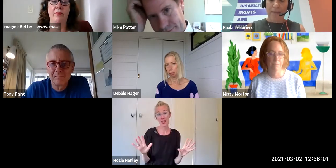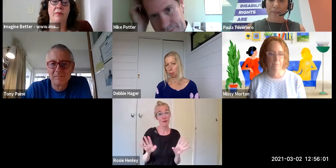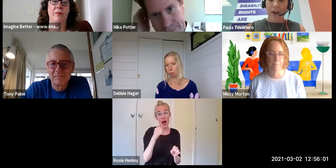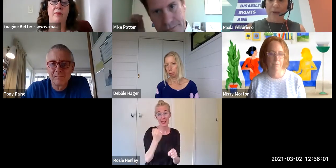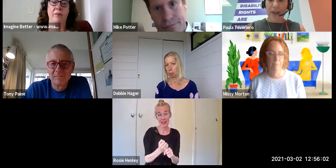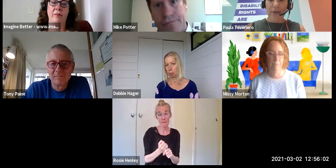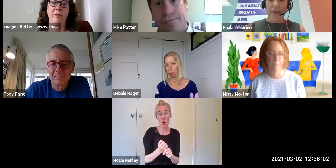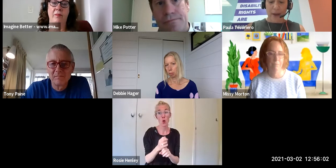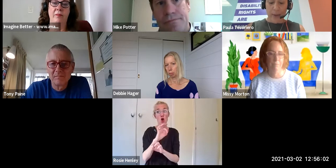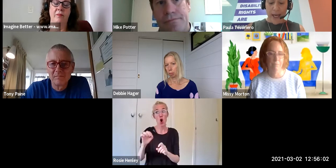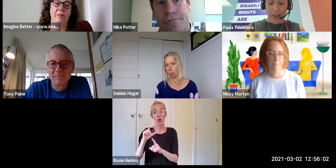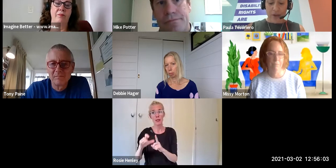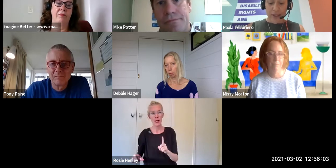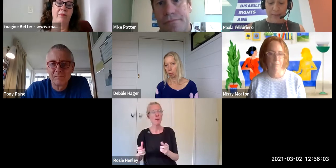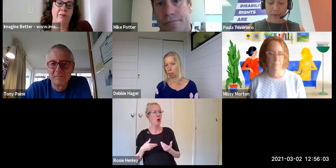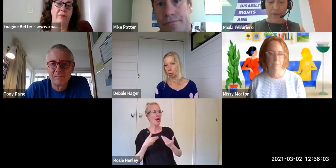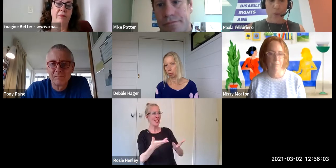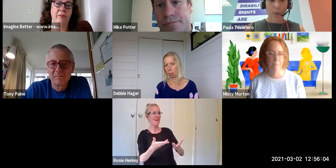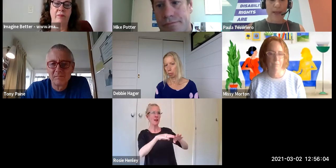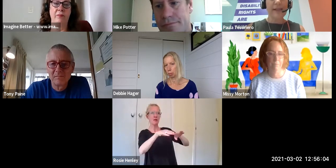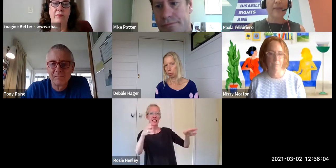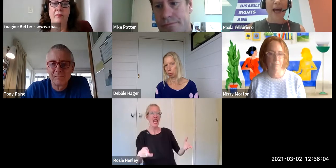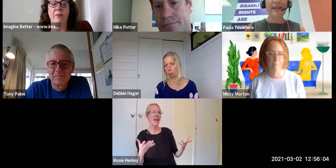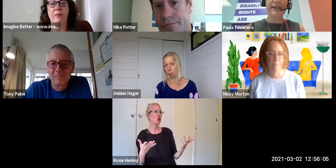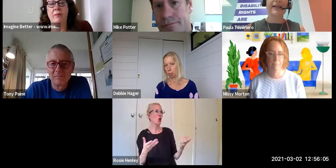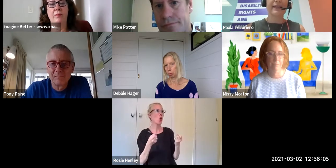And I think the other thing, and we touched on this before, but it is about understanding